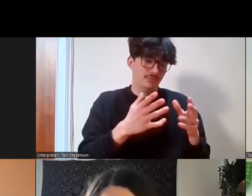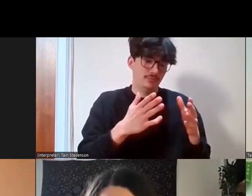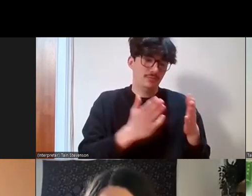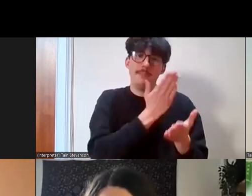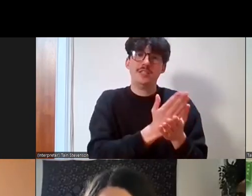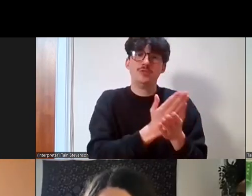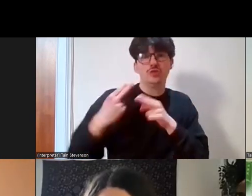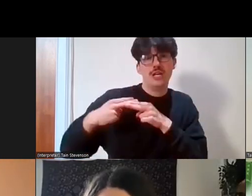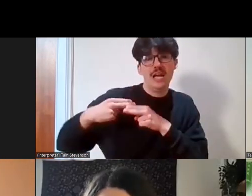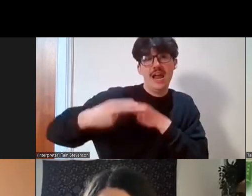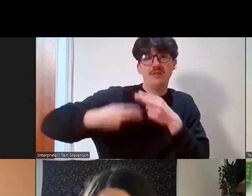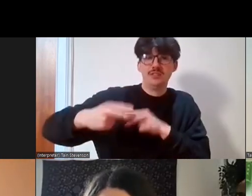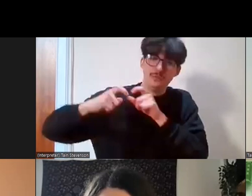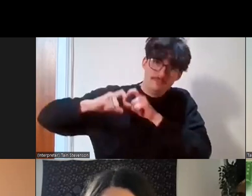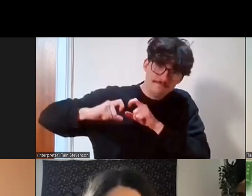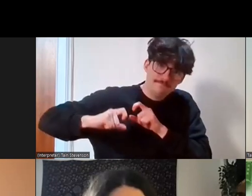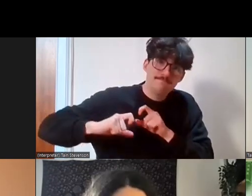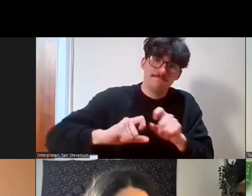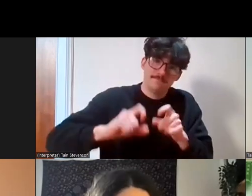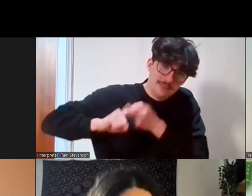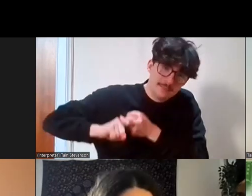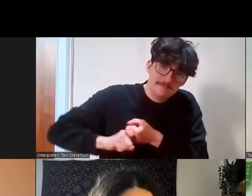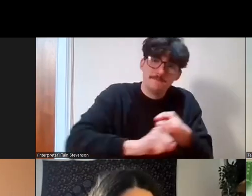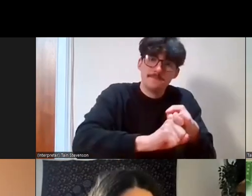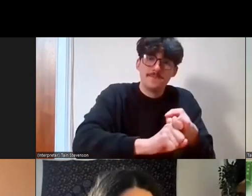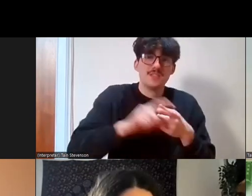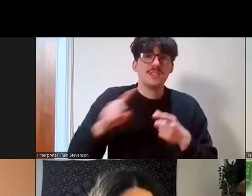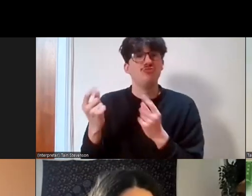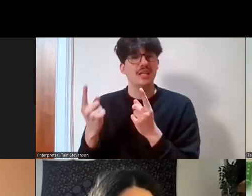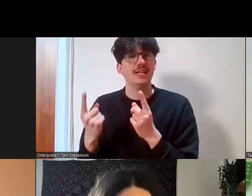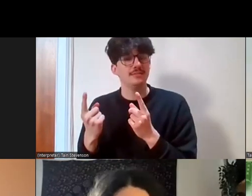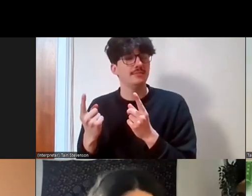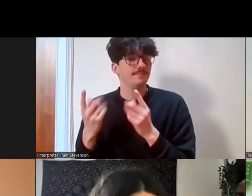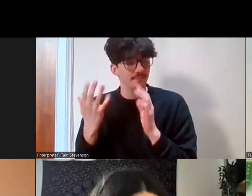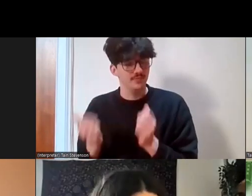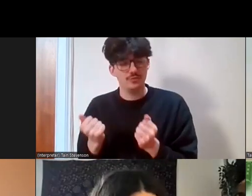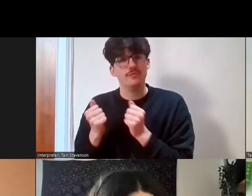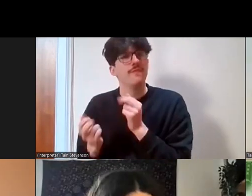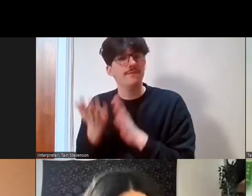young age, they saw a need to record and research their own diverse heritage – black, African,